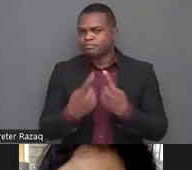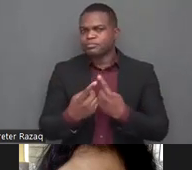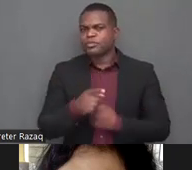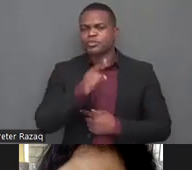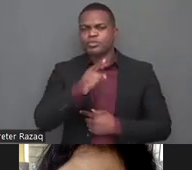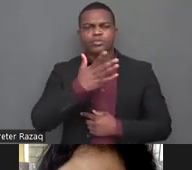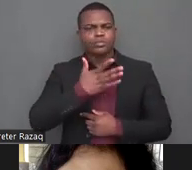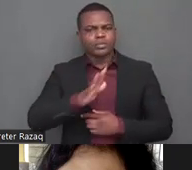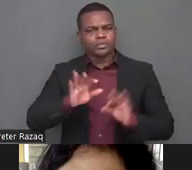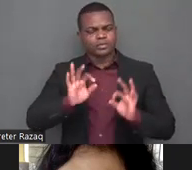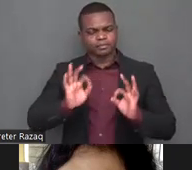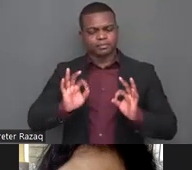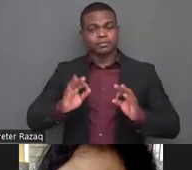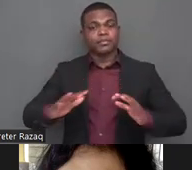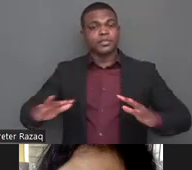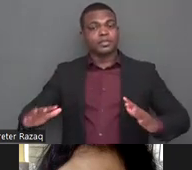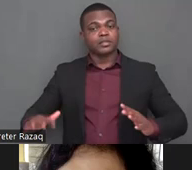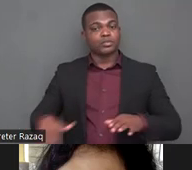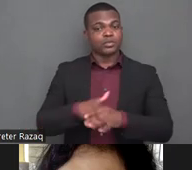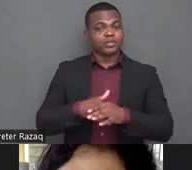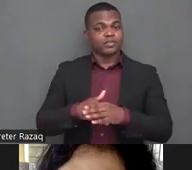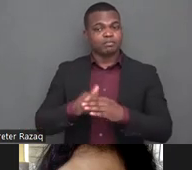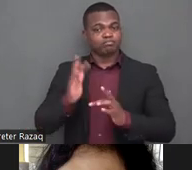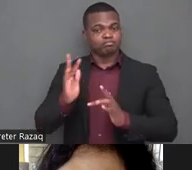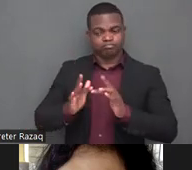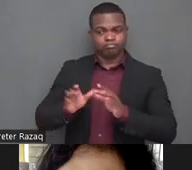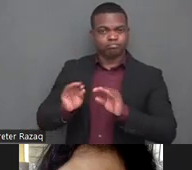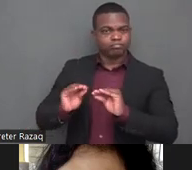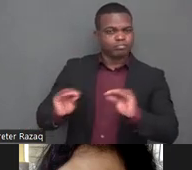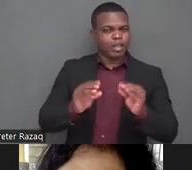uh greetings james and thanks to ida for giving me the opportunity to share in this discussion